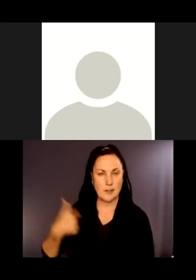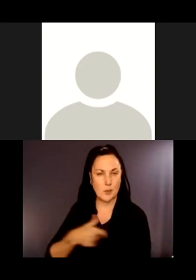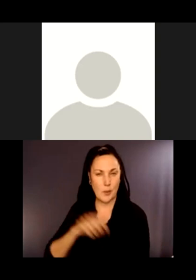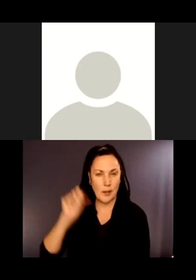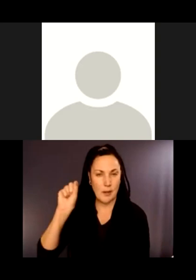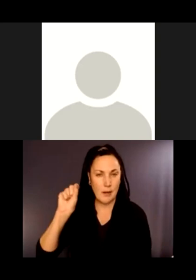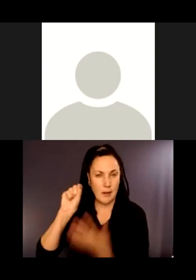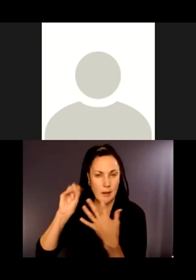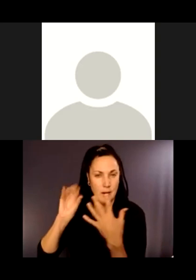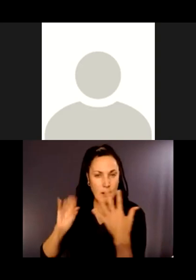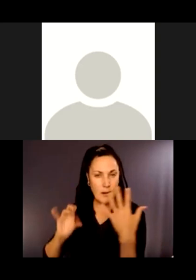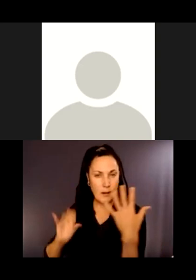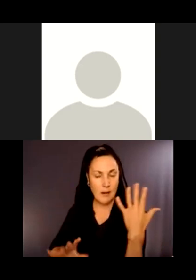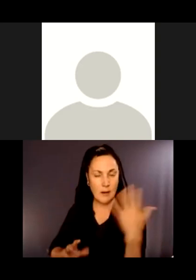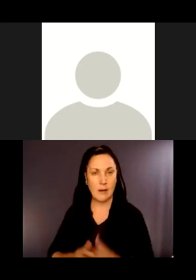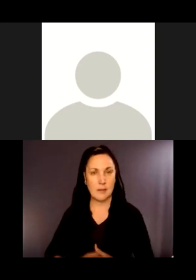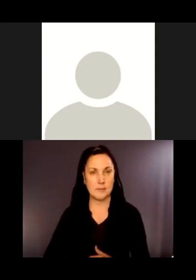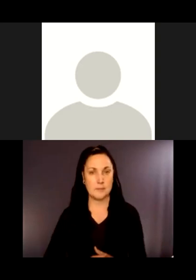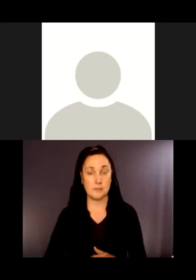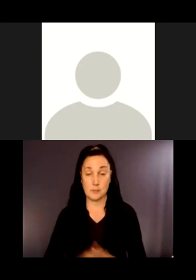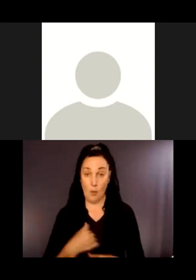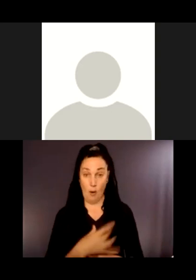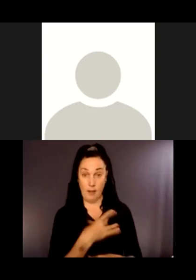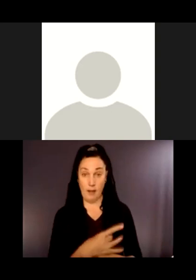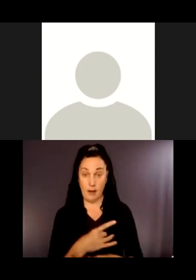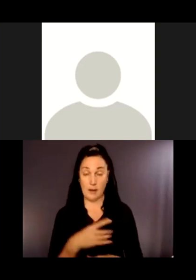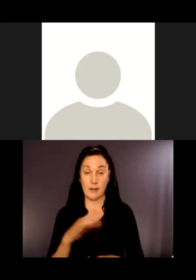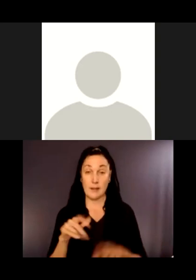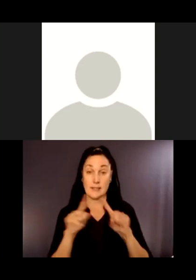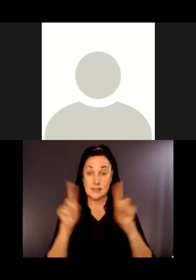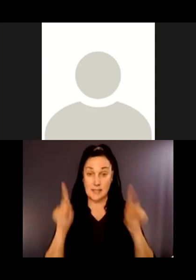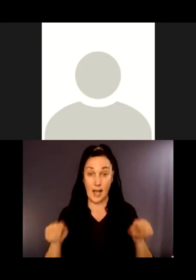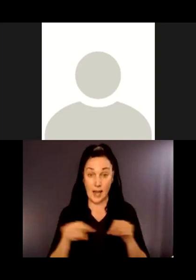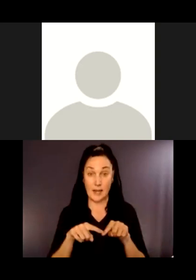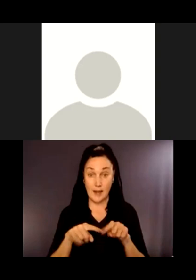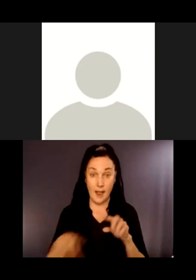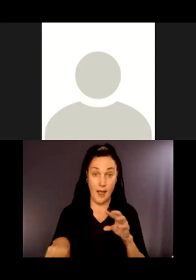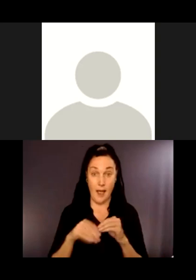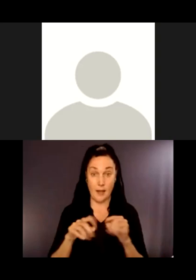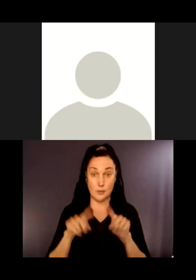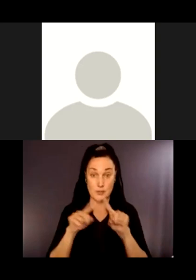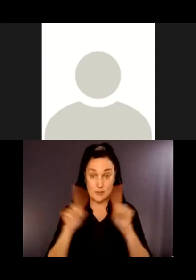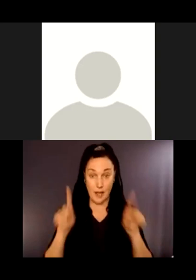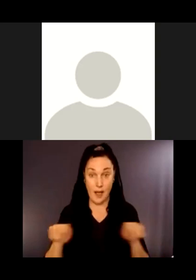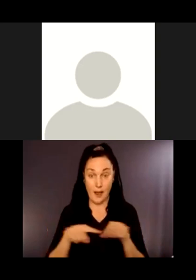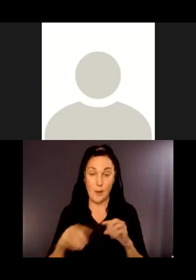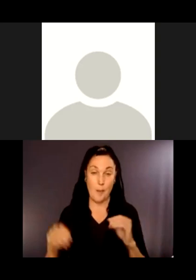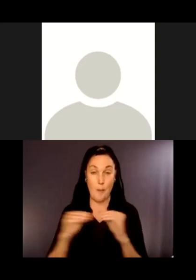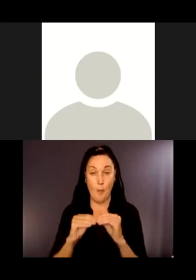Well, I like the expanded interpretive signage and even the 3D fish and the paw print.